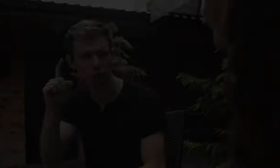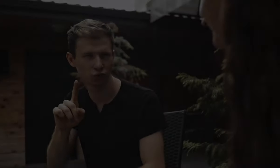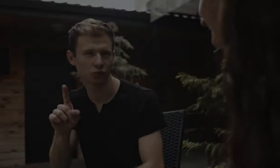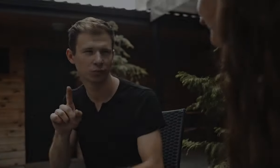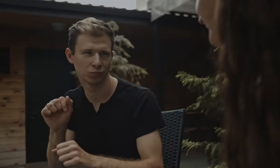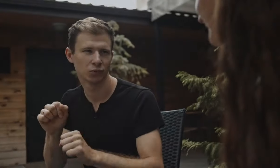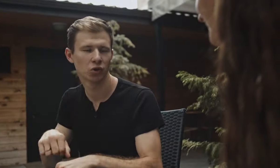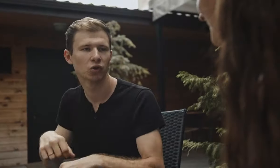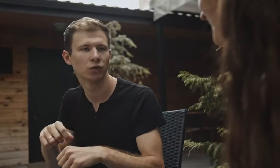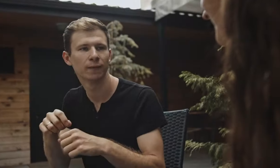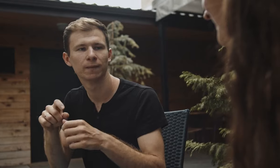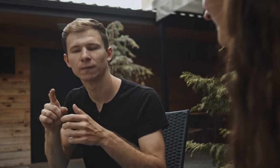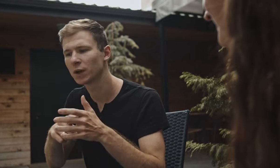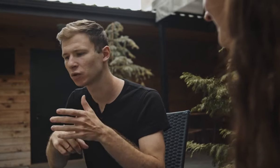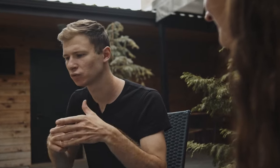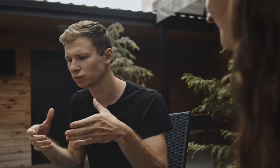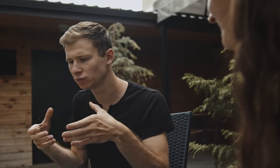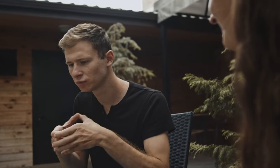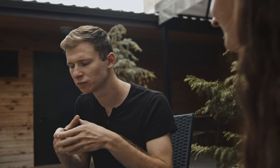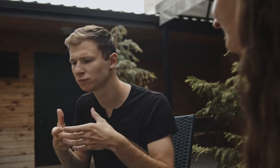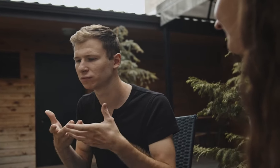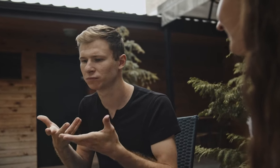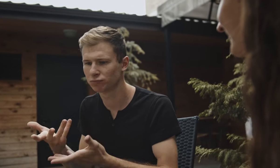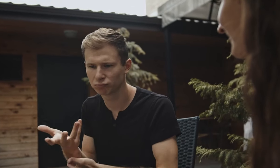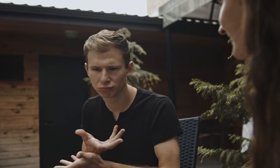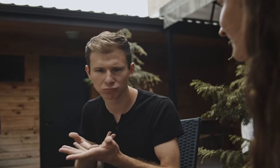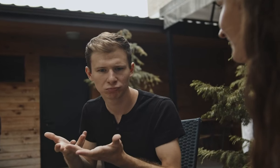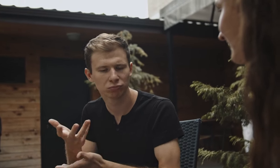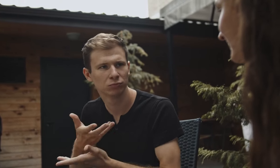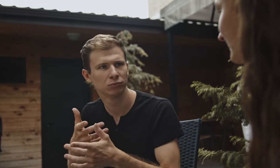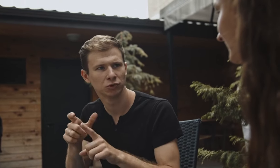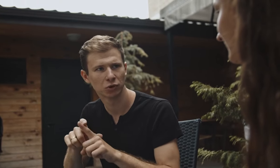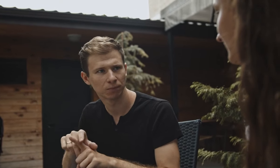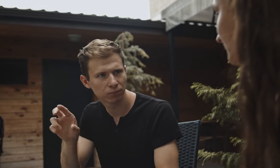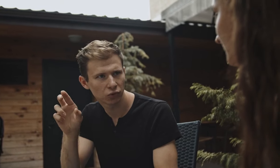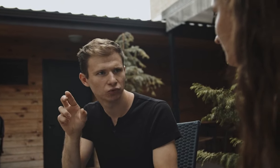both literary and visual, became an essential medium for expressing the narratives,